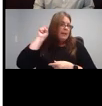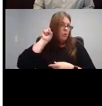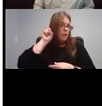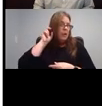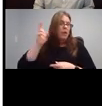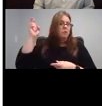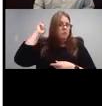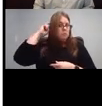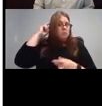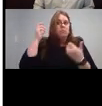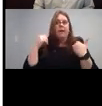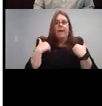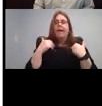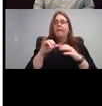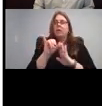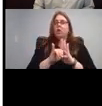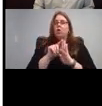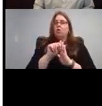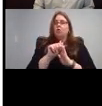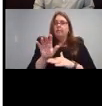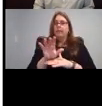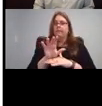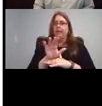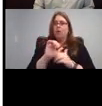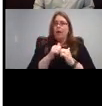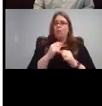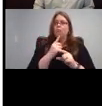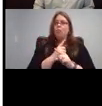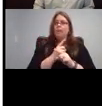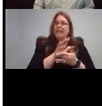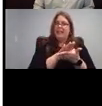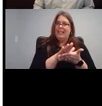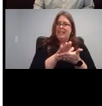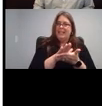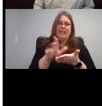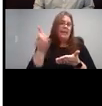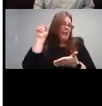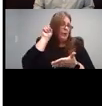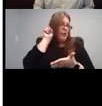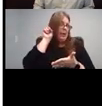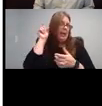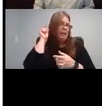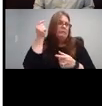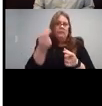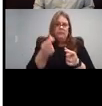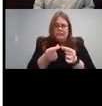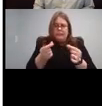YouTube video about cleaning, hearing aids. And then this is a